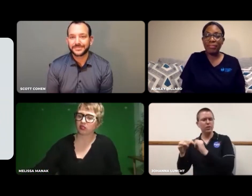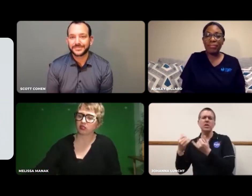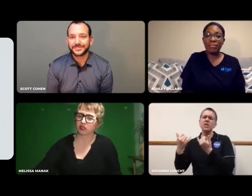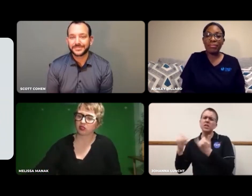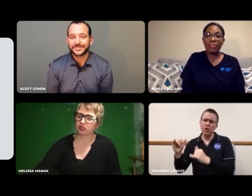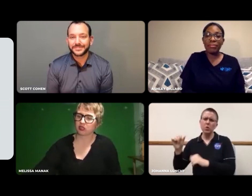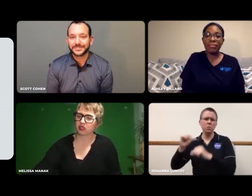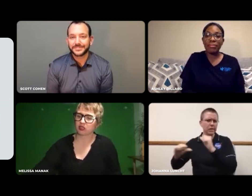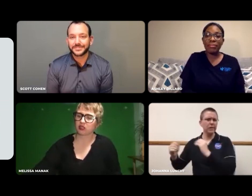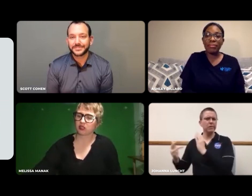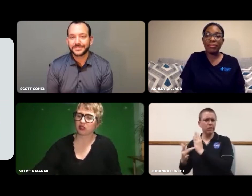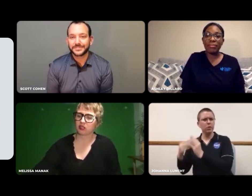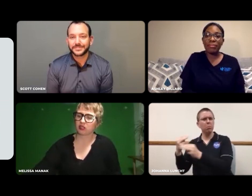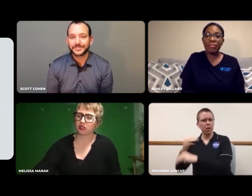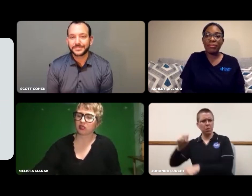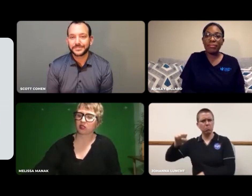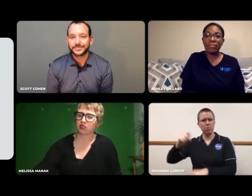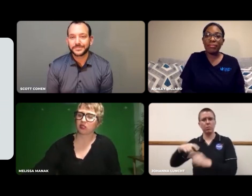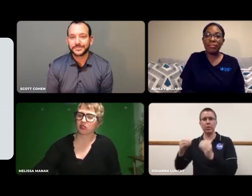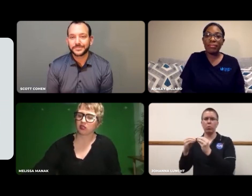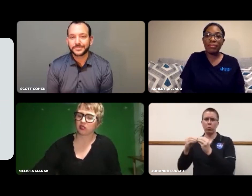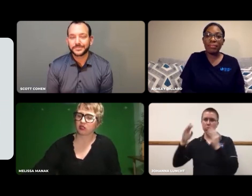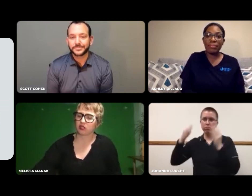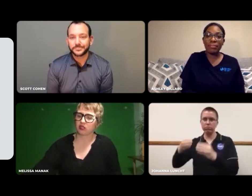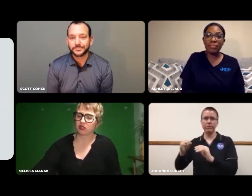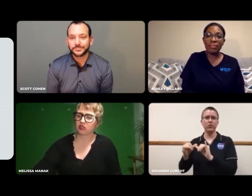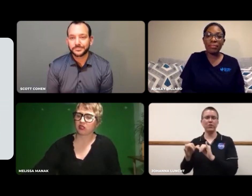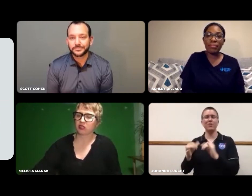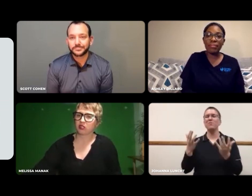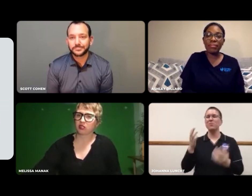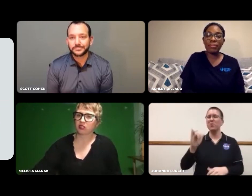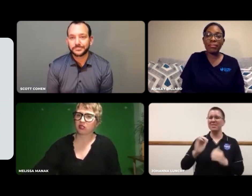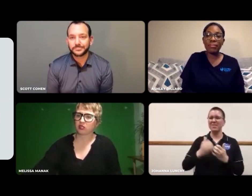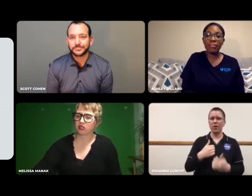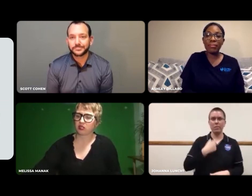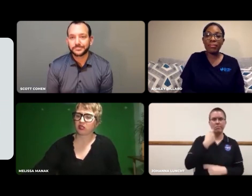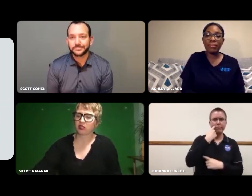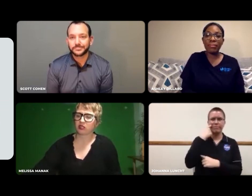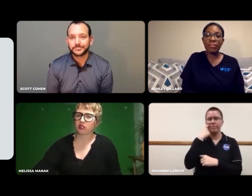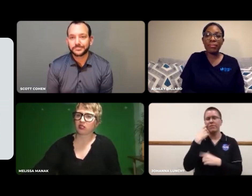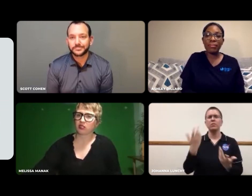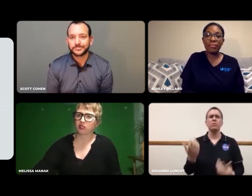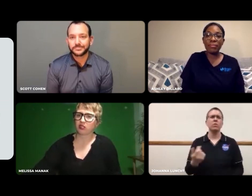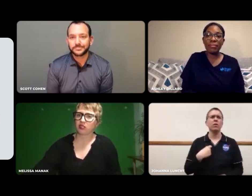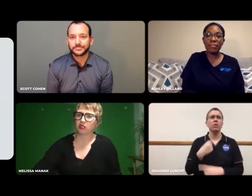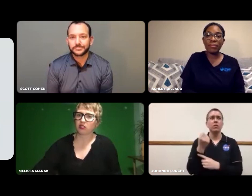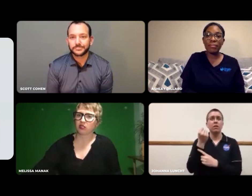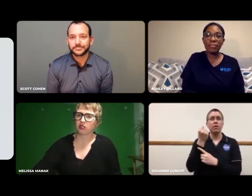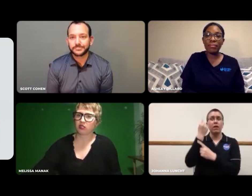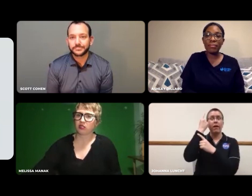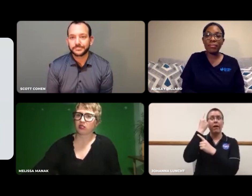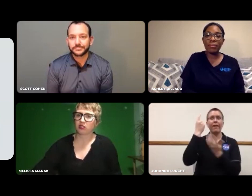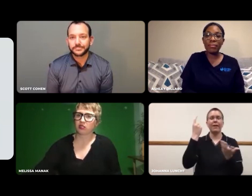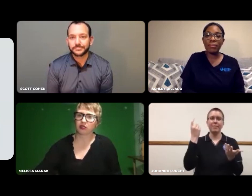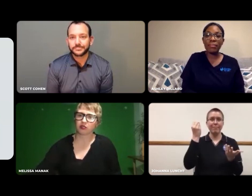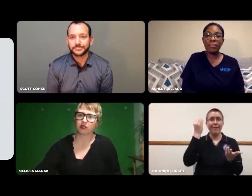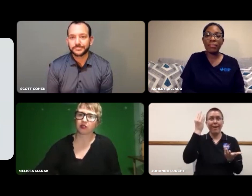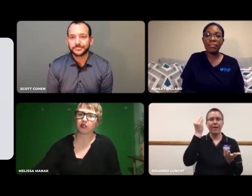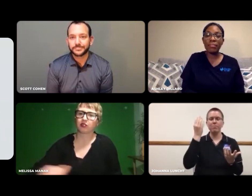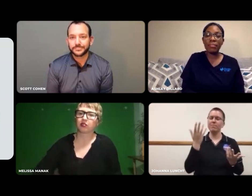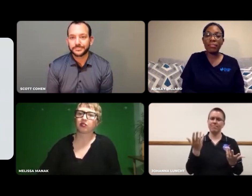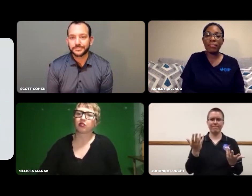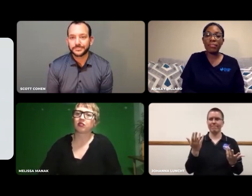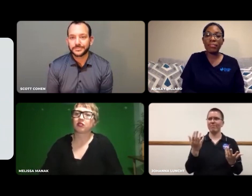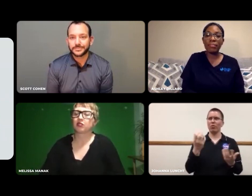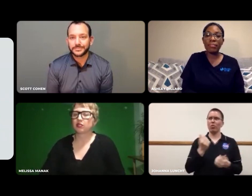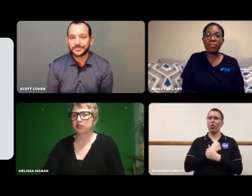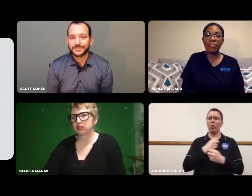I'm focused on engineering mostly, but all are a part of me.